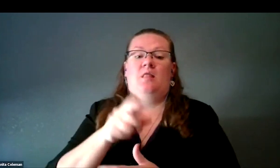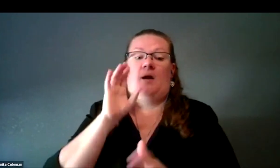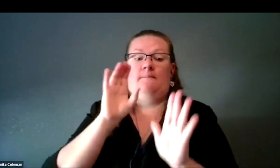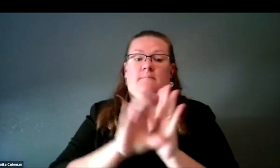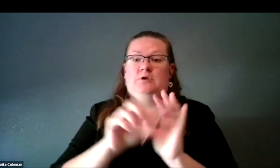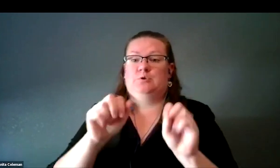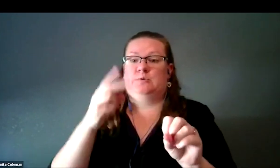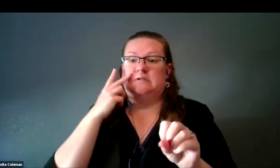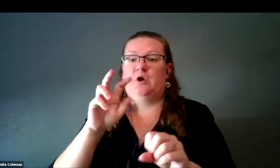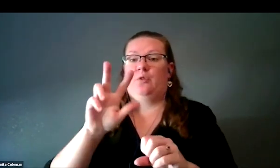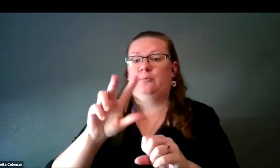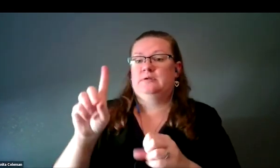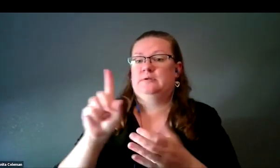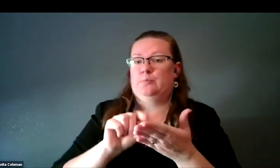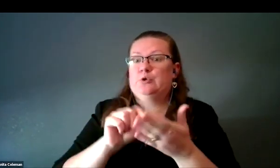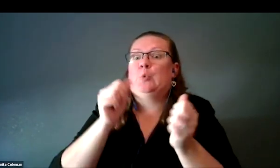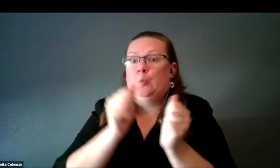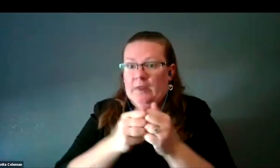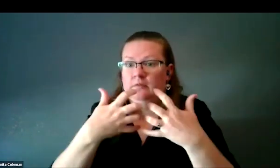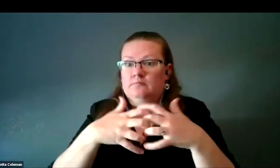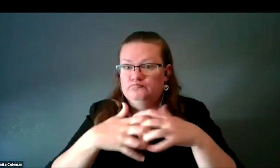are a 3D printer in the process of making a print.